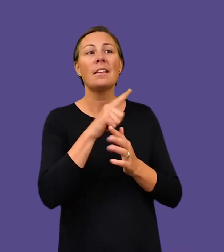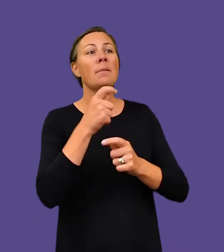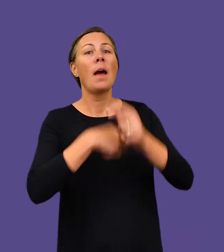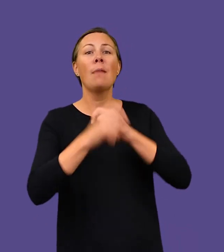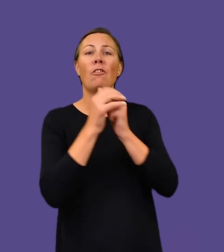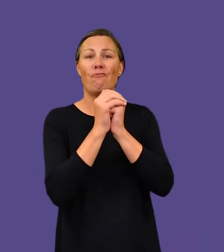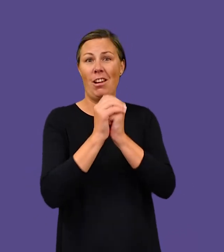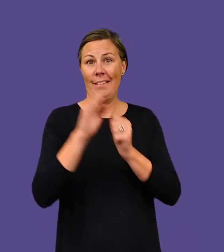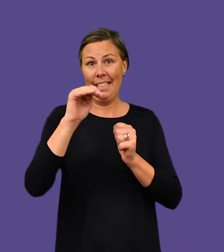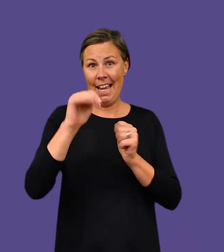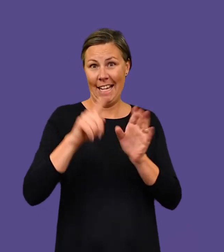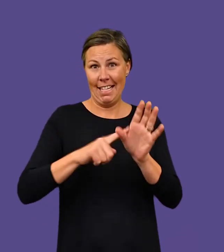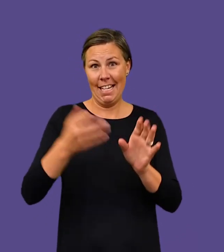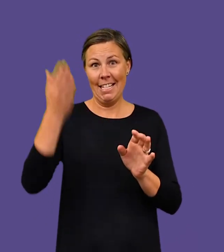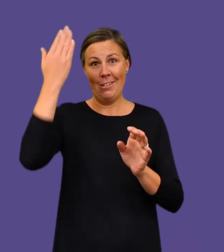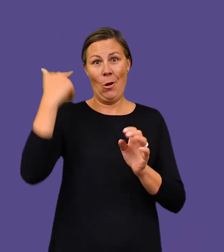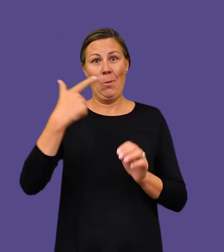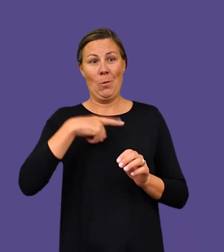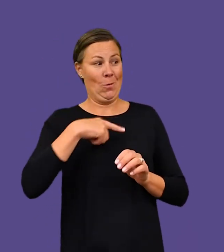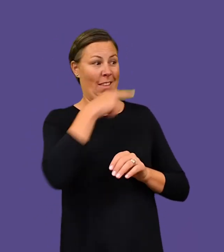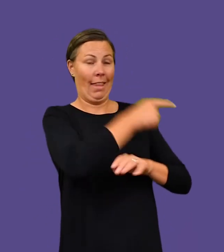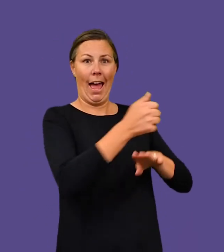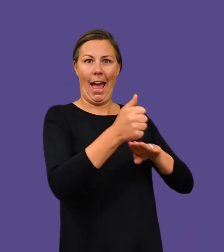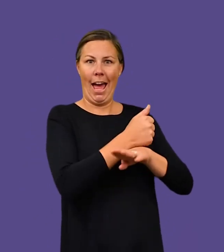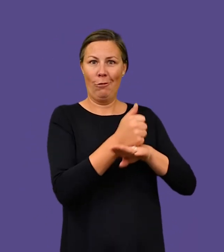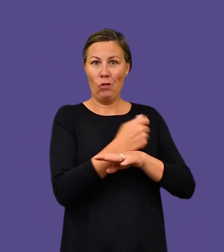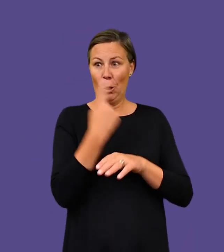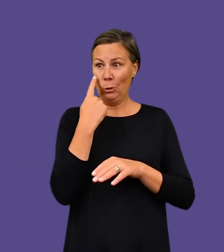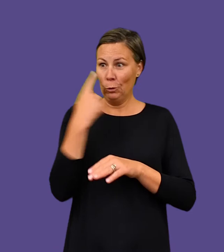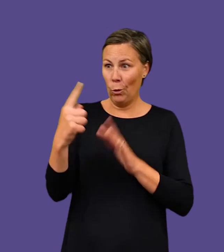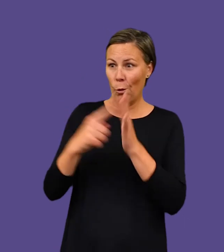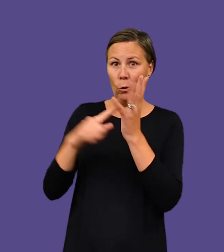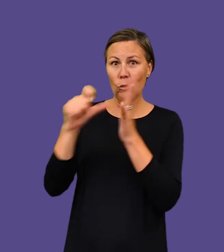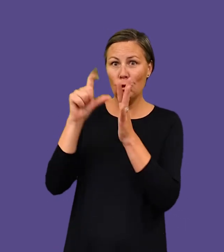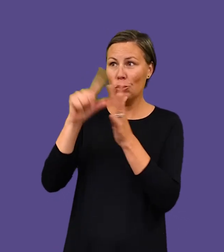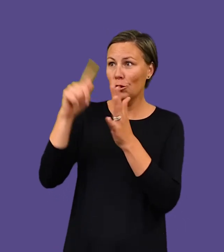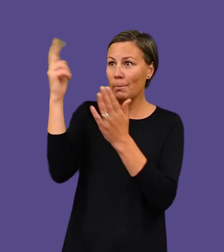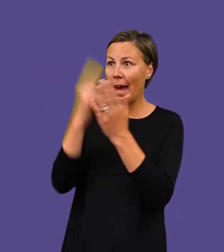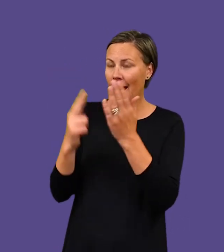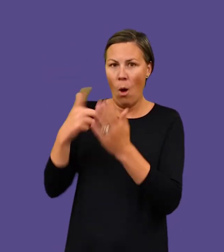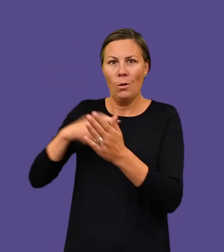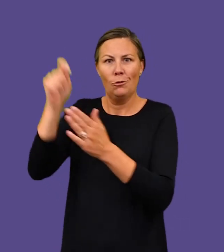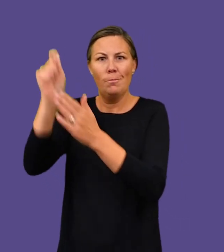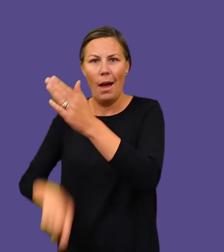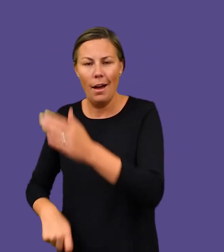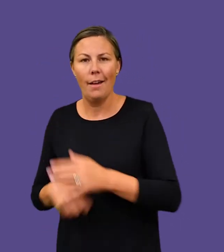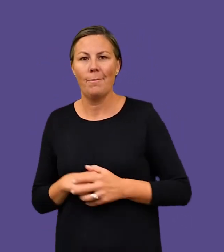Their friendship began almost a decade ago when Peirse bought one of Rae’s drawings.